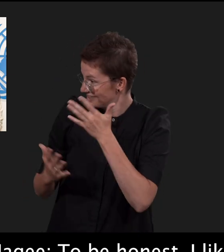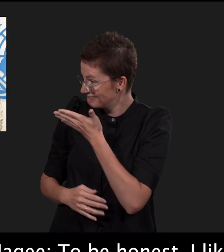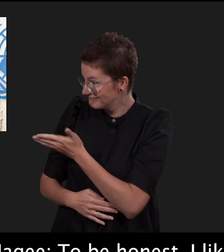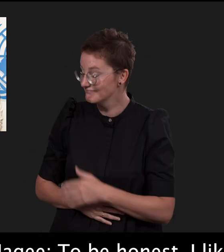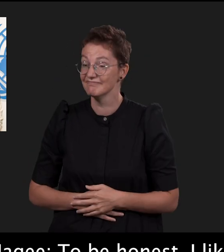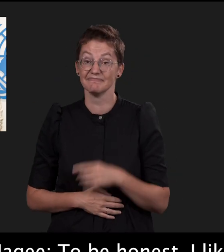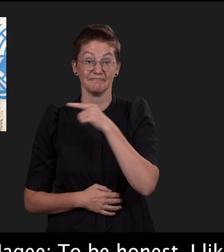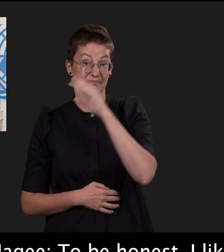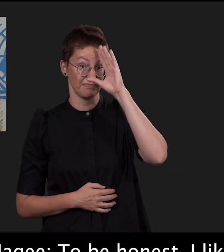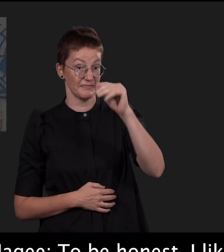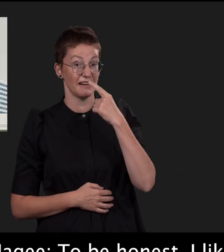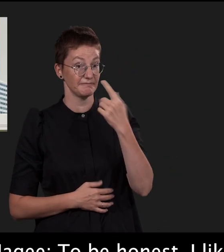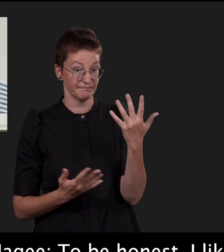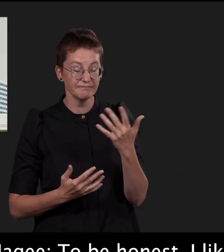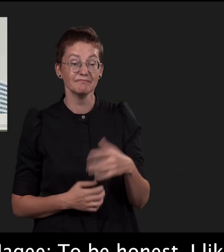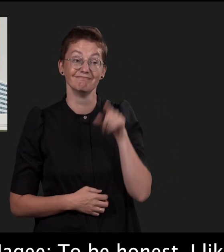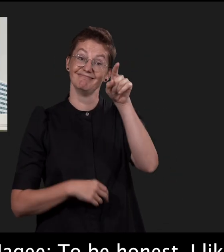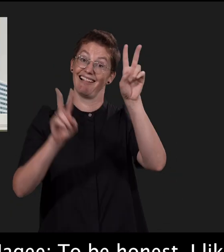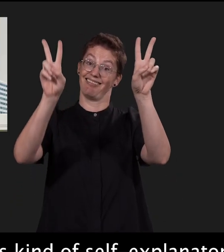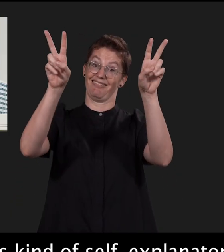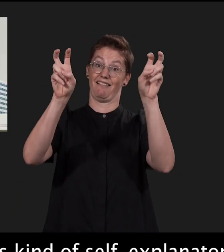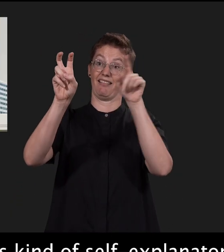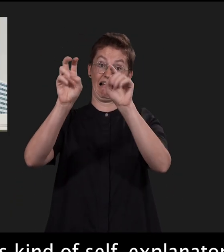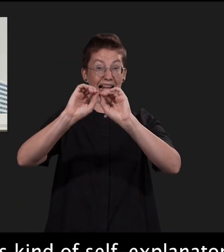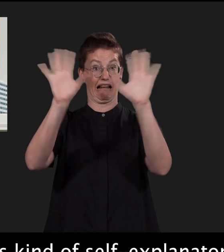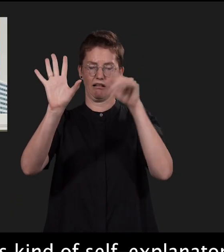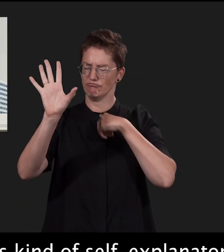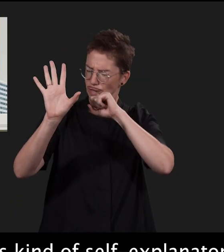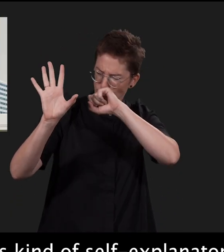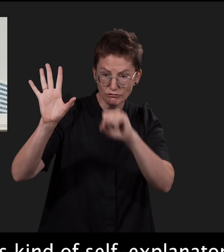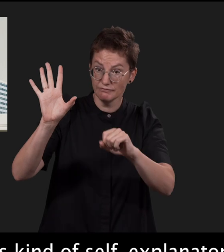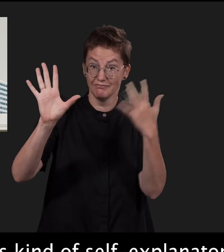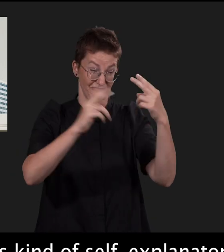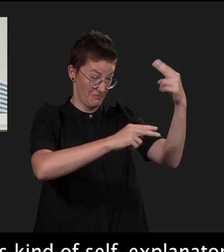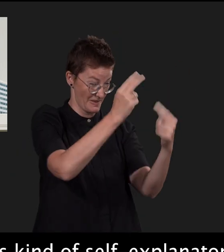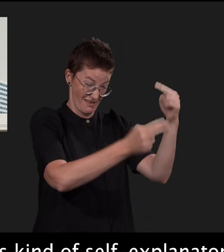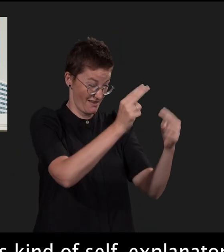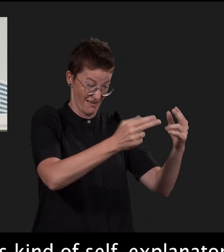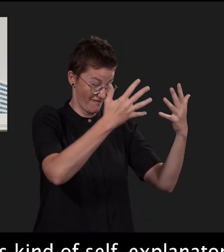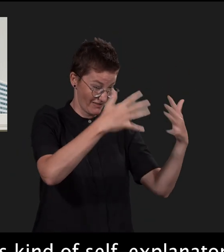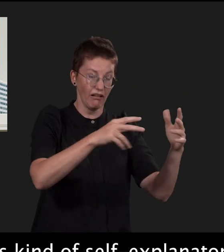Fintan Magee: To be honest, I like simple titles like when I title my work. It's kind of self-explanatory, quick and easy and just be like: